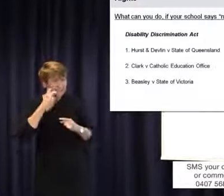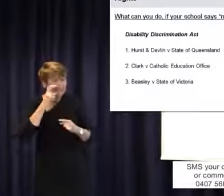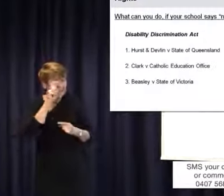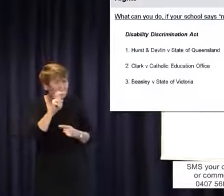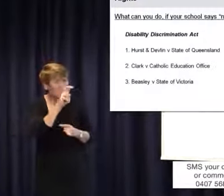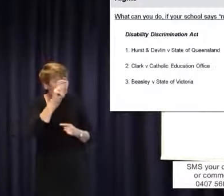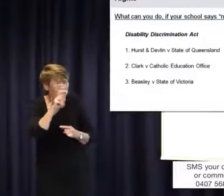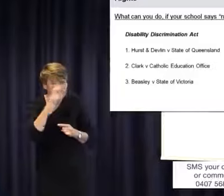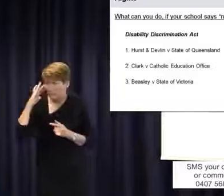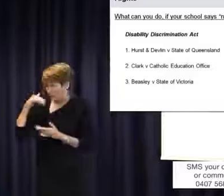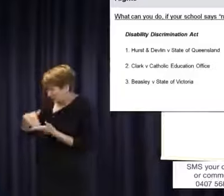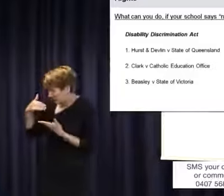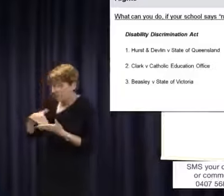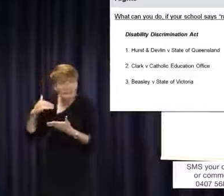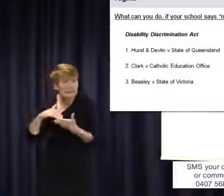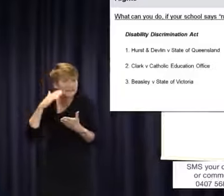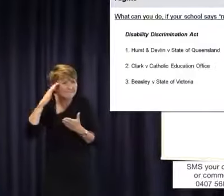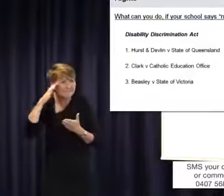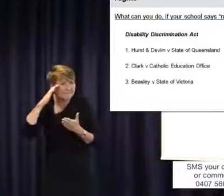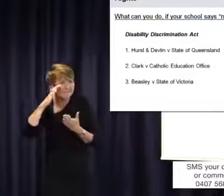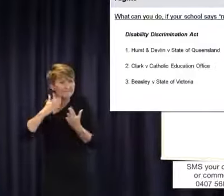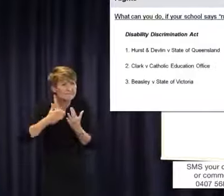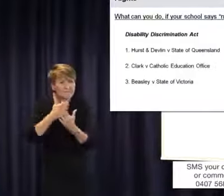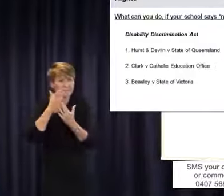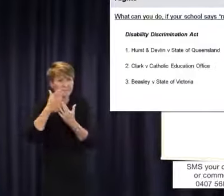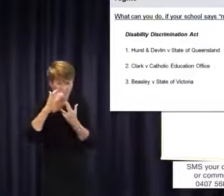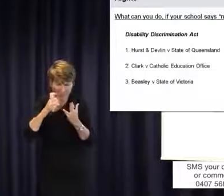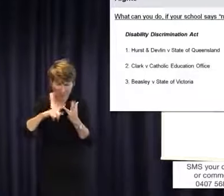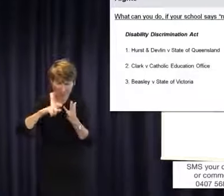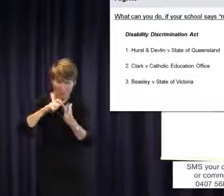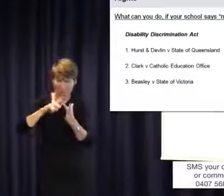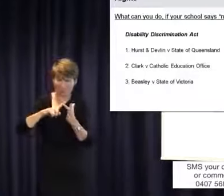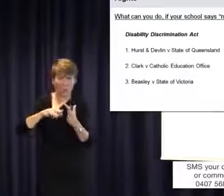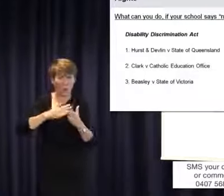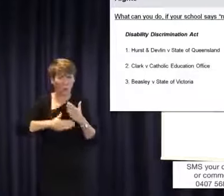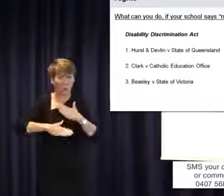mum helped her and she got through but coping wasn't enough because she had the same right